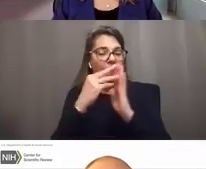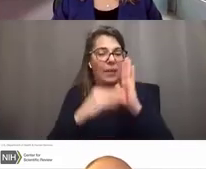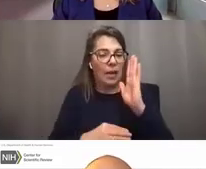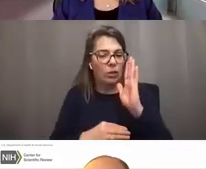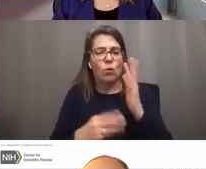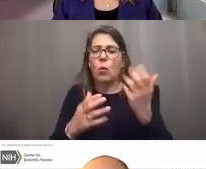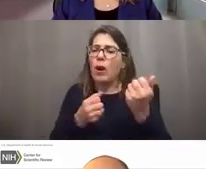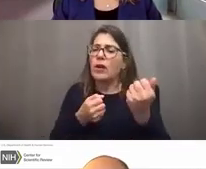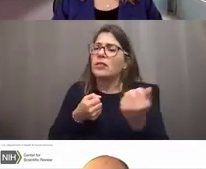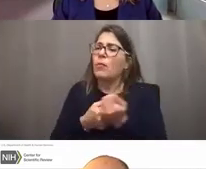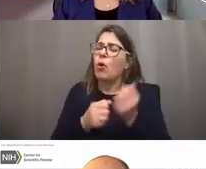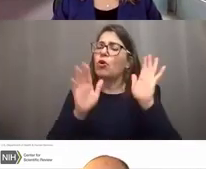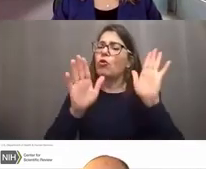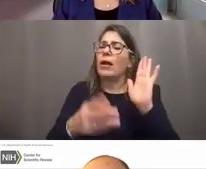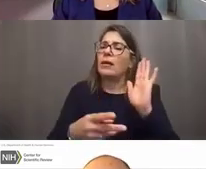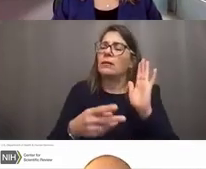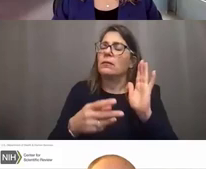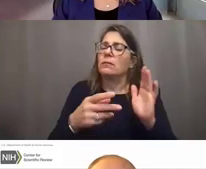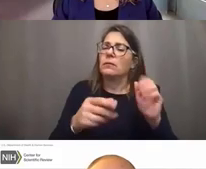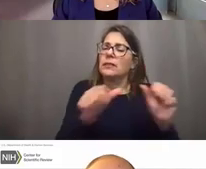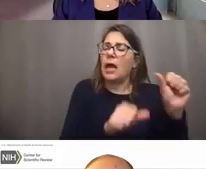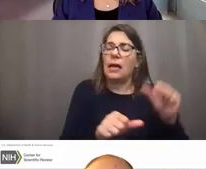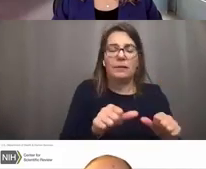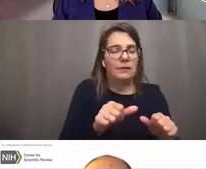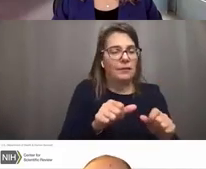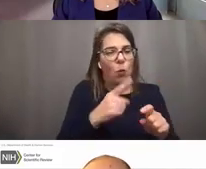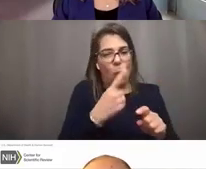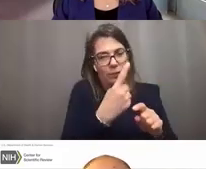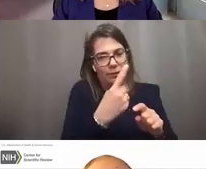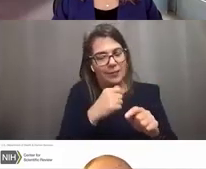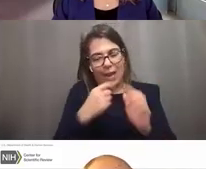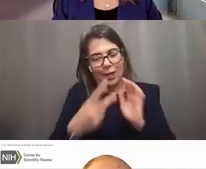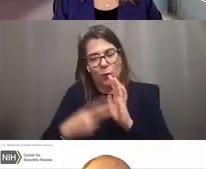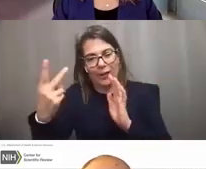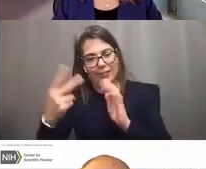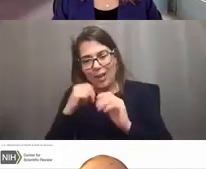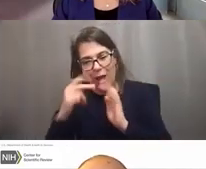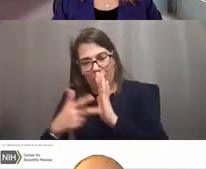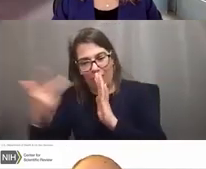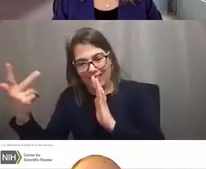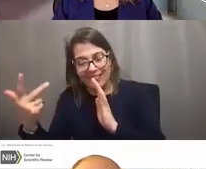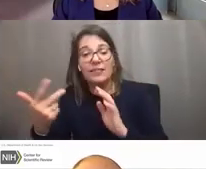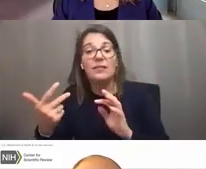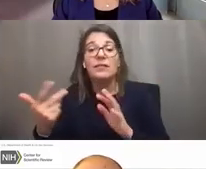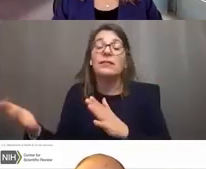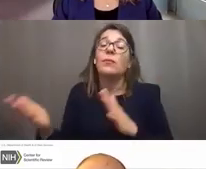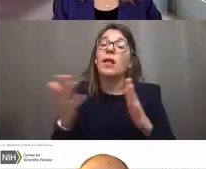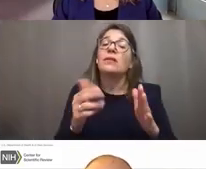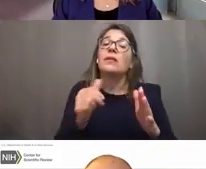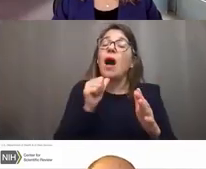but we want to do it once, not twice or three times. And finally we look at unallowable resubmissions.